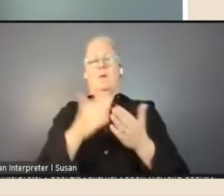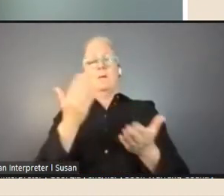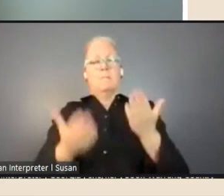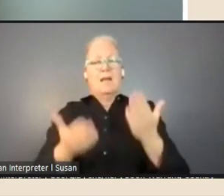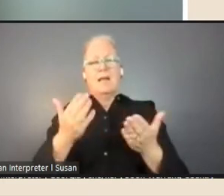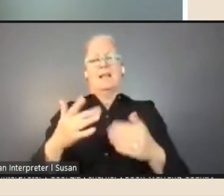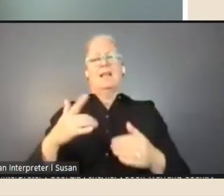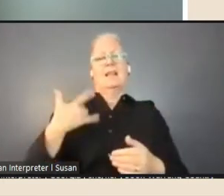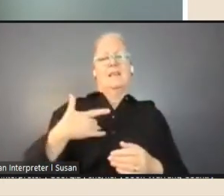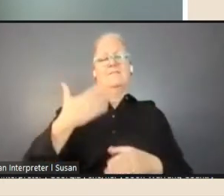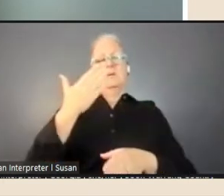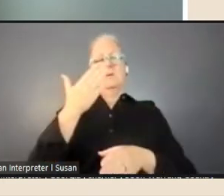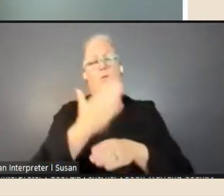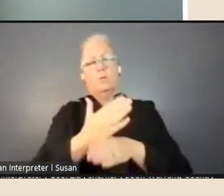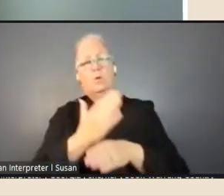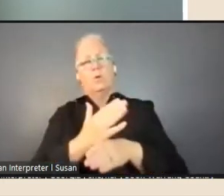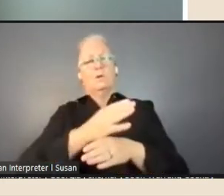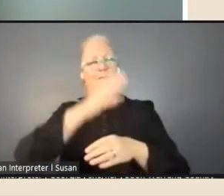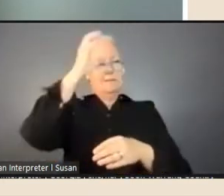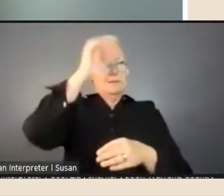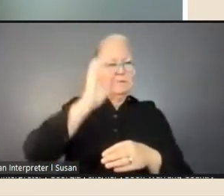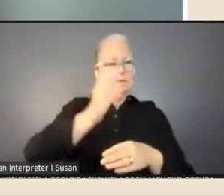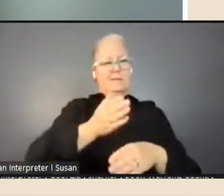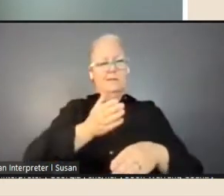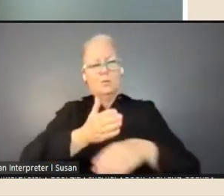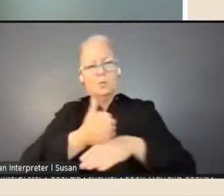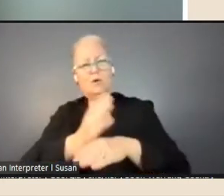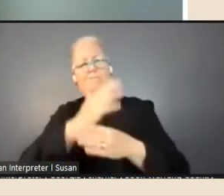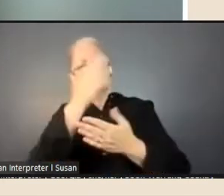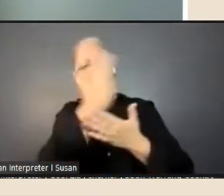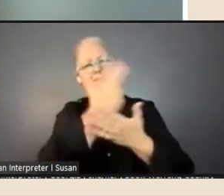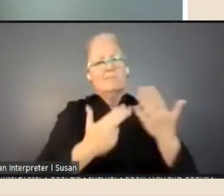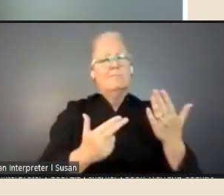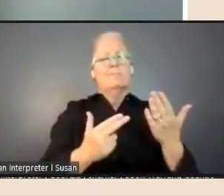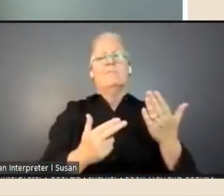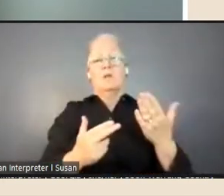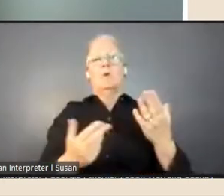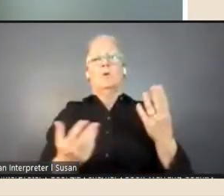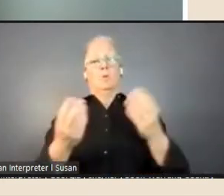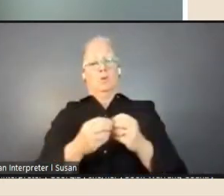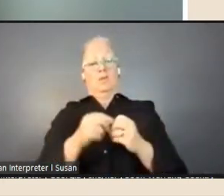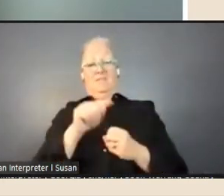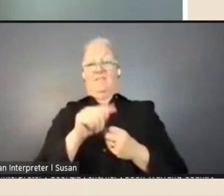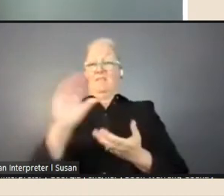rural or regional Victoria, whilst also taking on a fellowship that is in some way sort of attached to